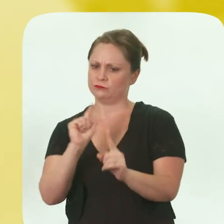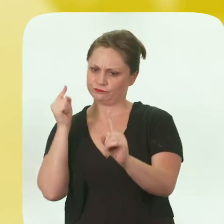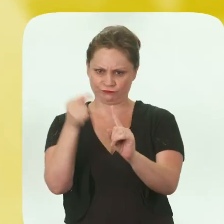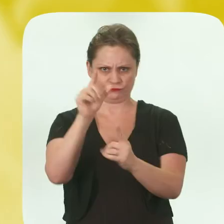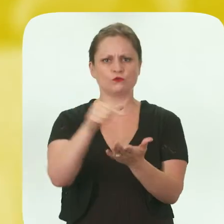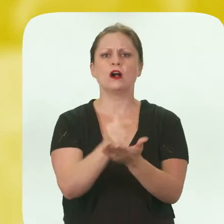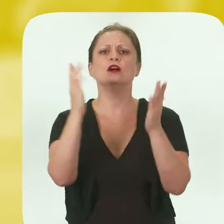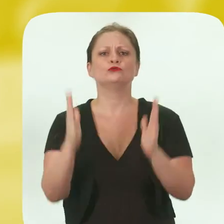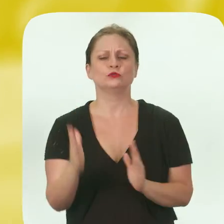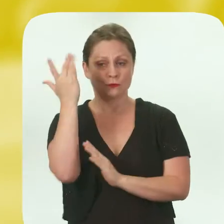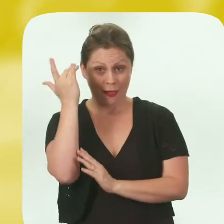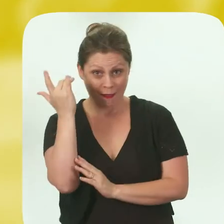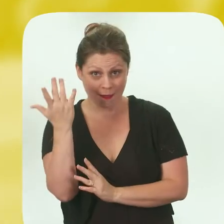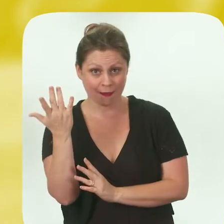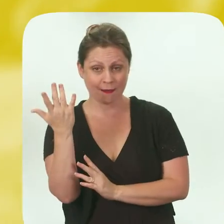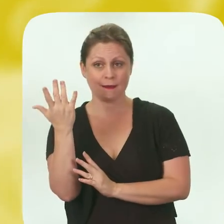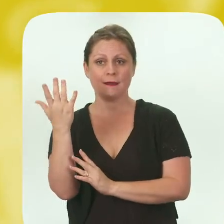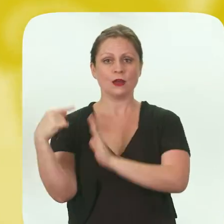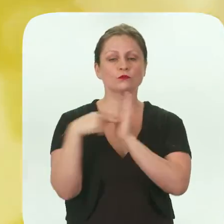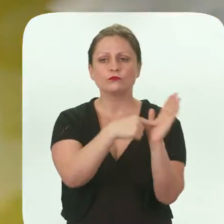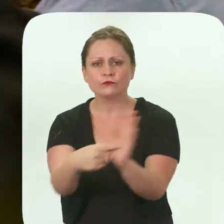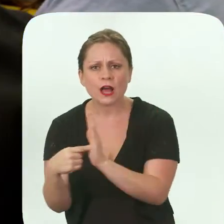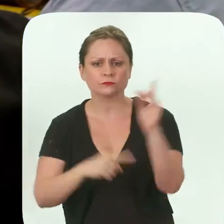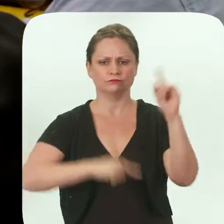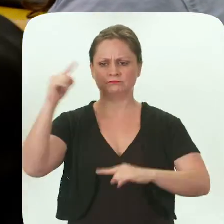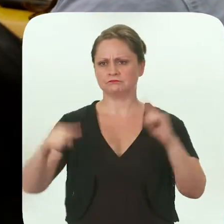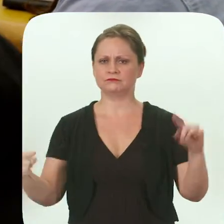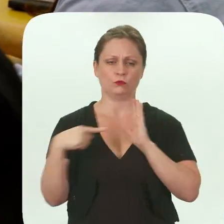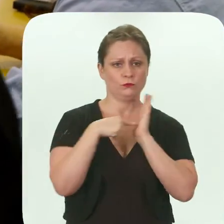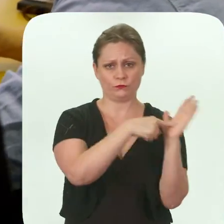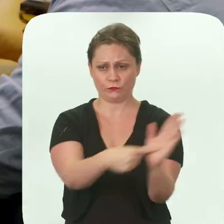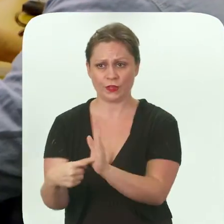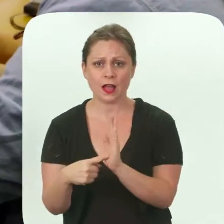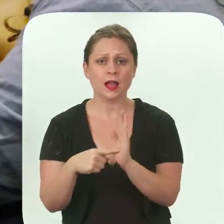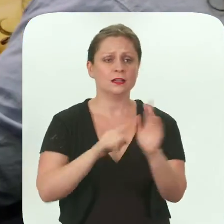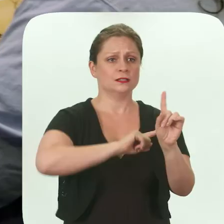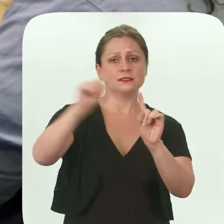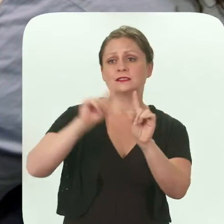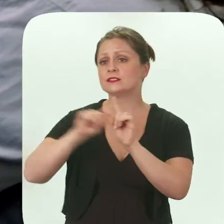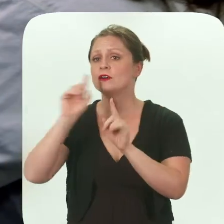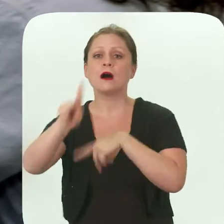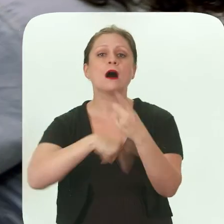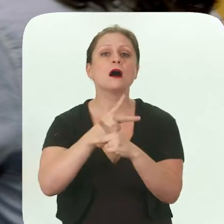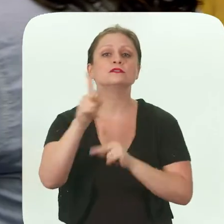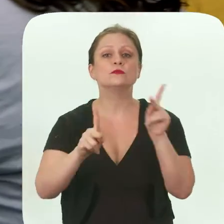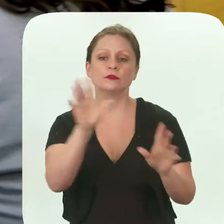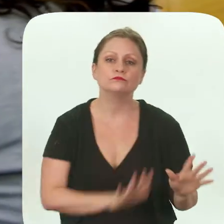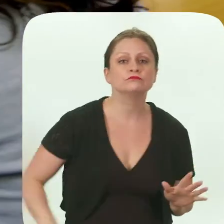than CLA graduates because they reflect that great diversity. They reflect all the different kinds of people that are